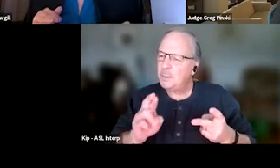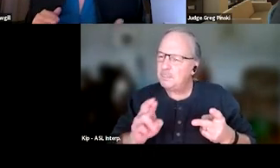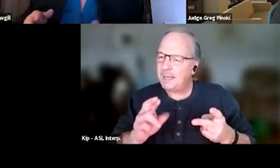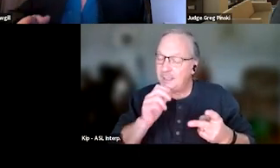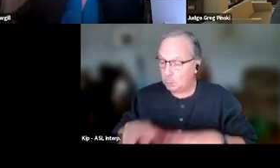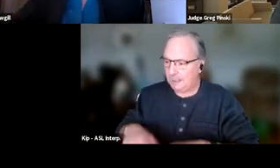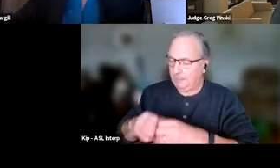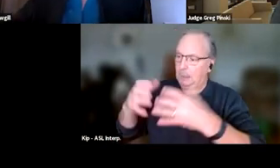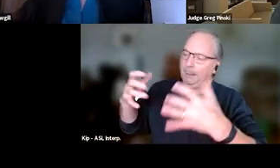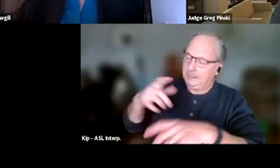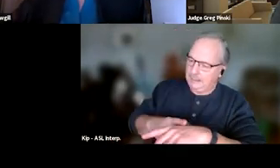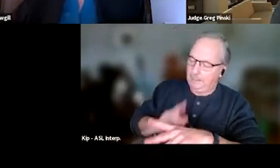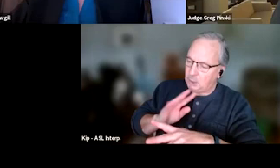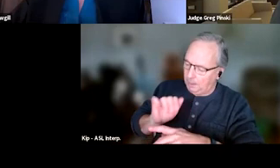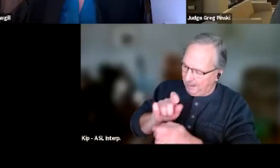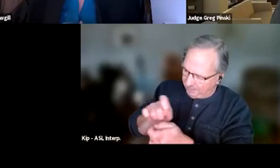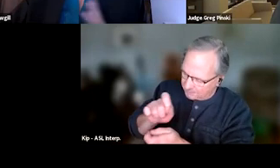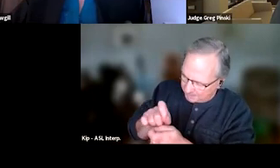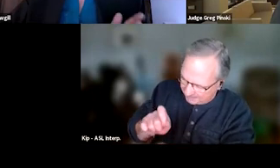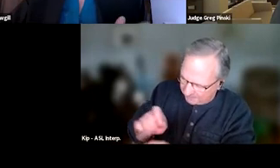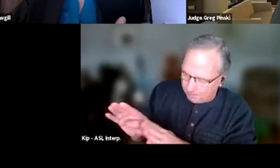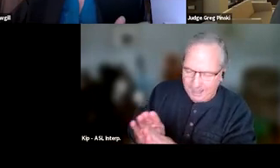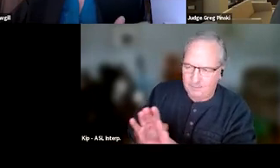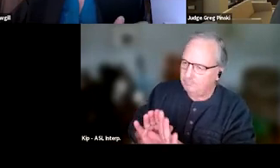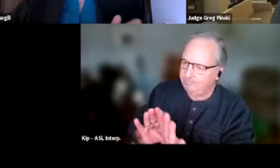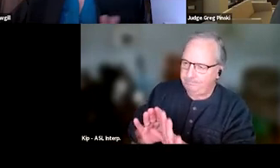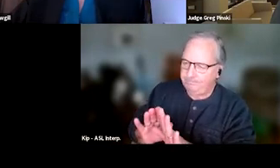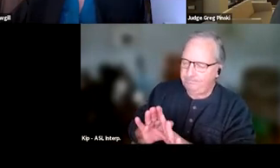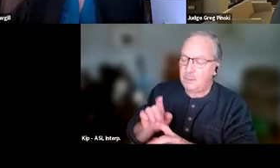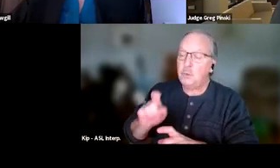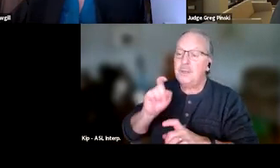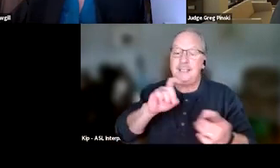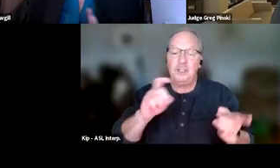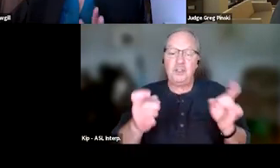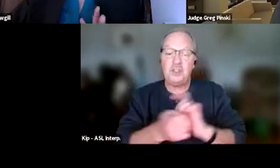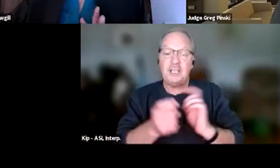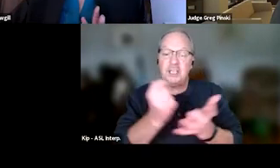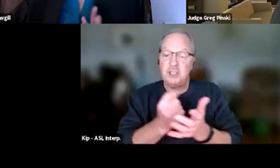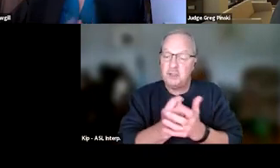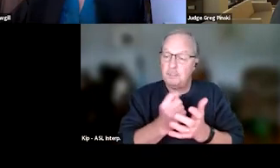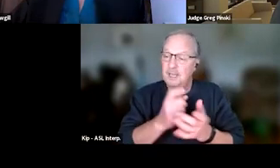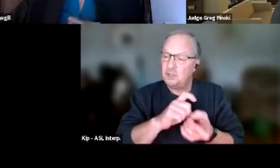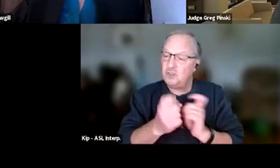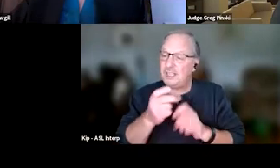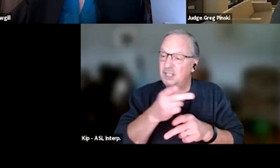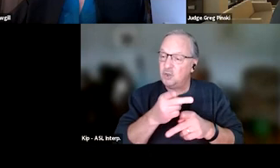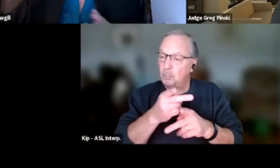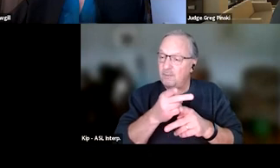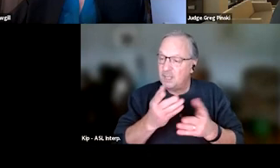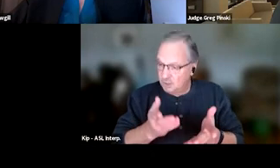talking about the actual behavior, and then consider, do you need changes in treatment or changes in supervision? But really, you know, I always say,